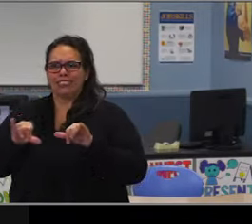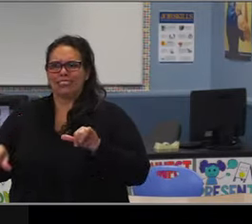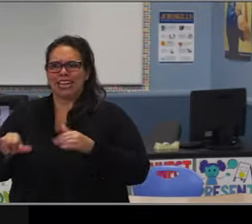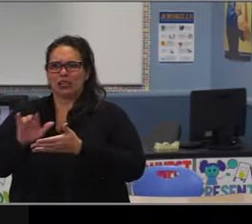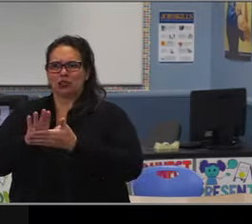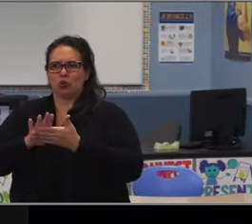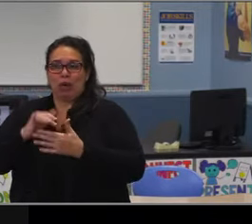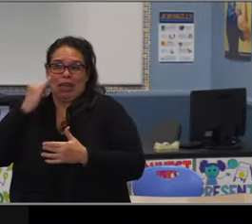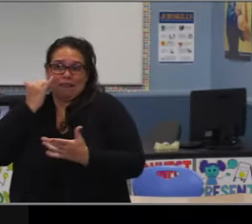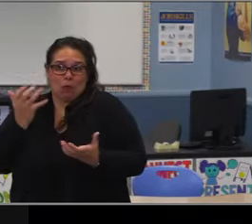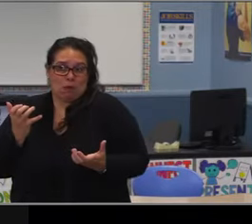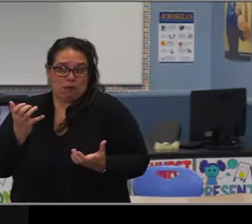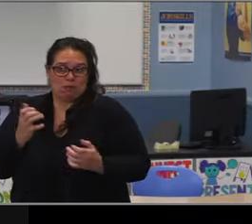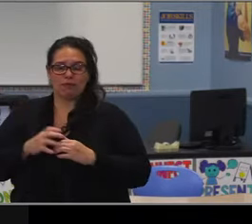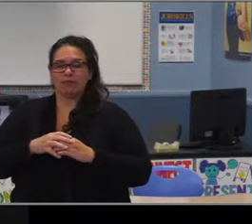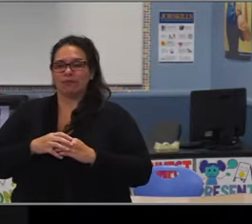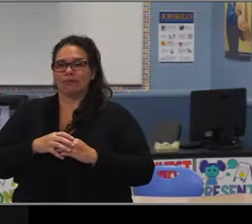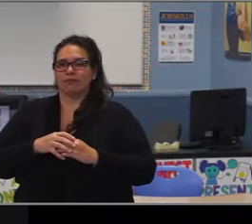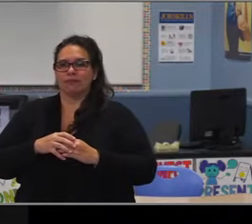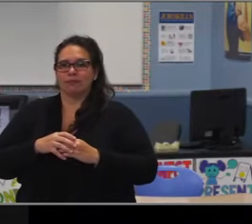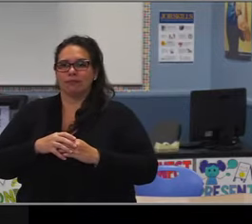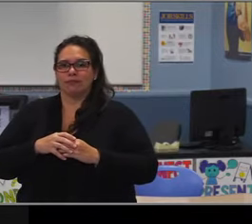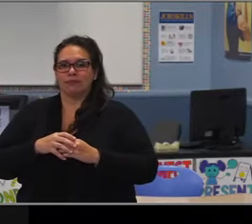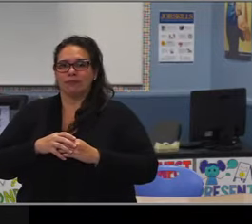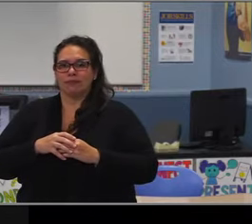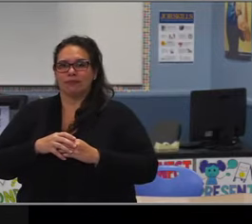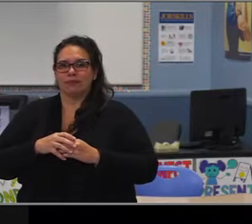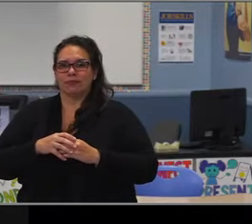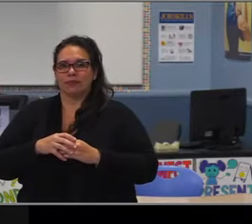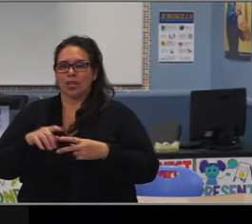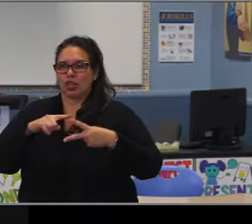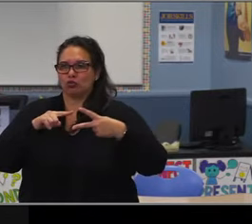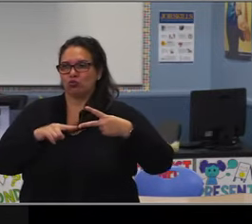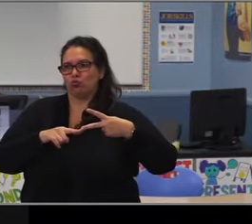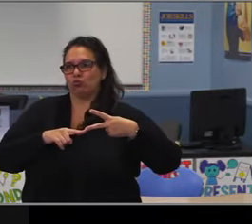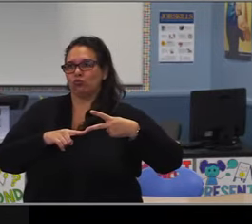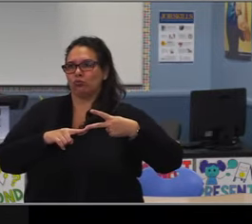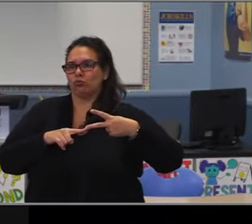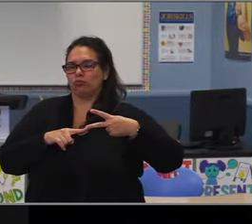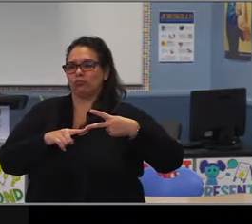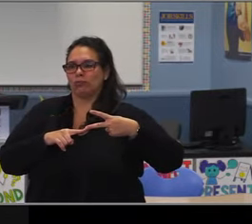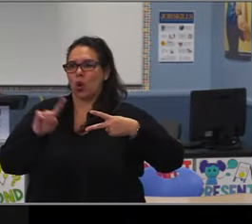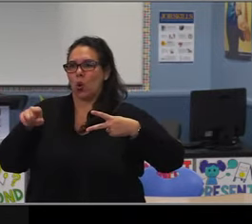Broadly defined as a circle triangle service schedule, meaning that they alternate their electives,